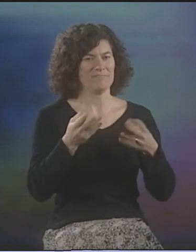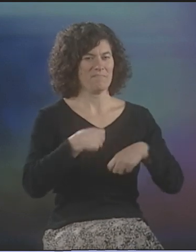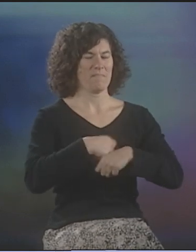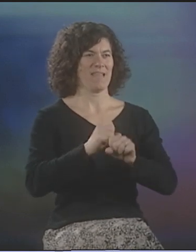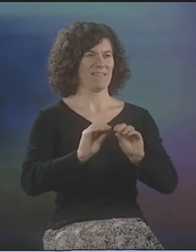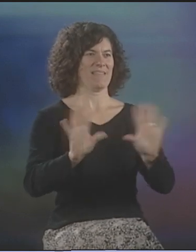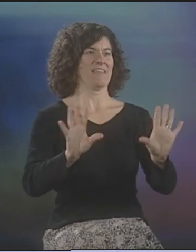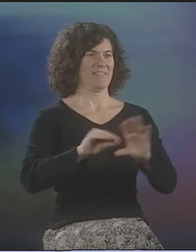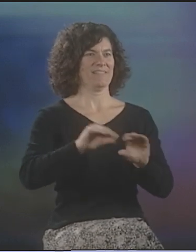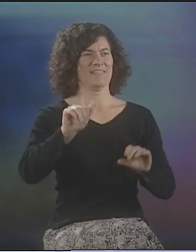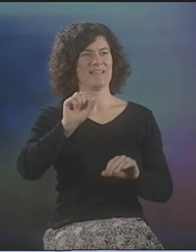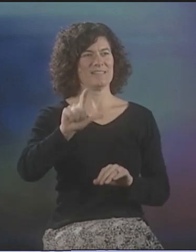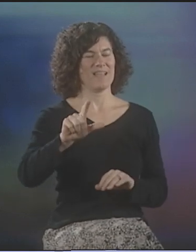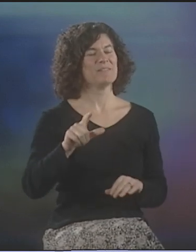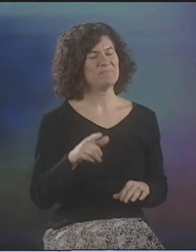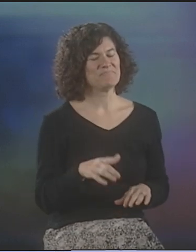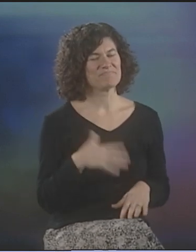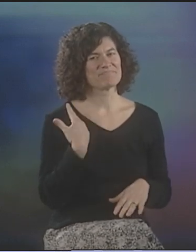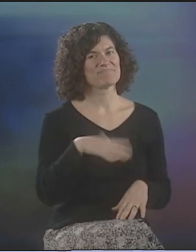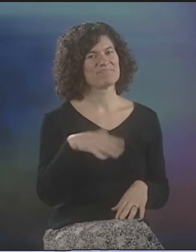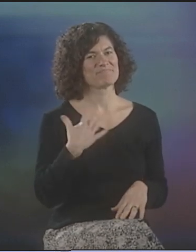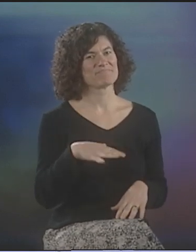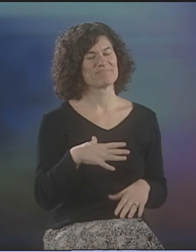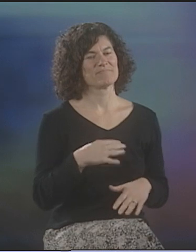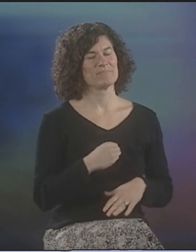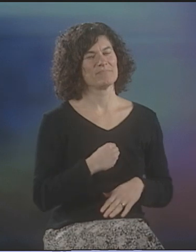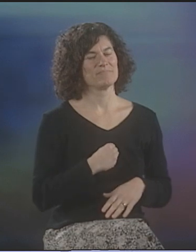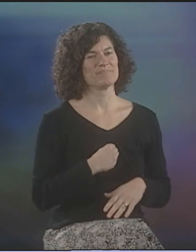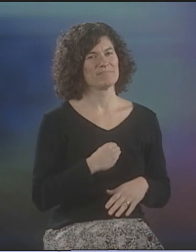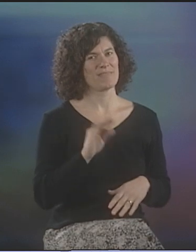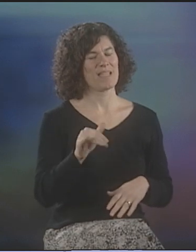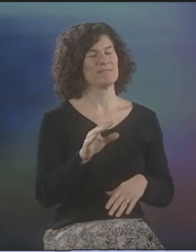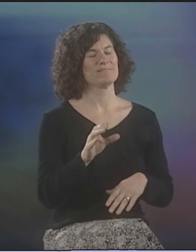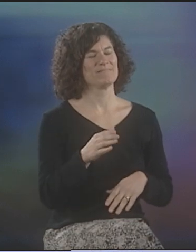GIVE A CLEAR ASL RENDITION OF THAT PIECE.